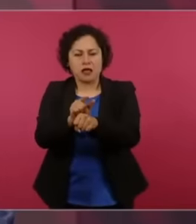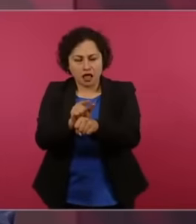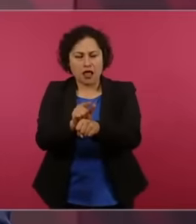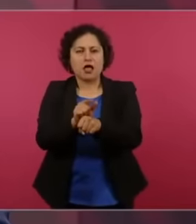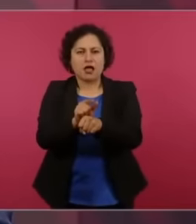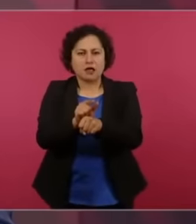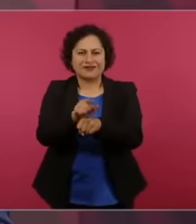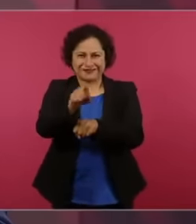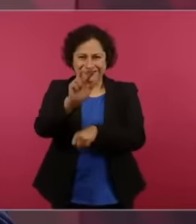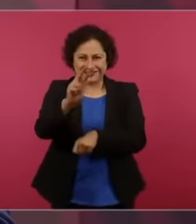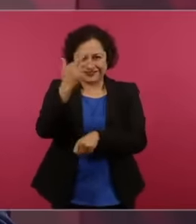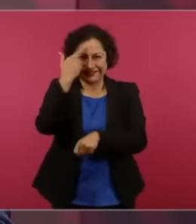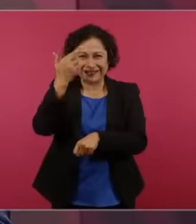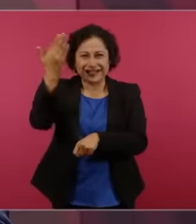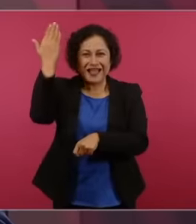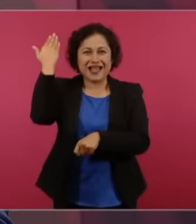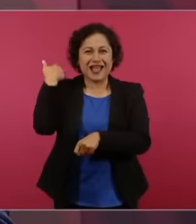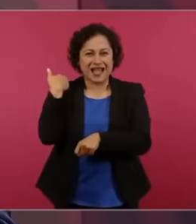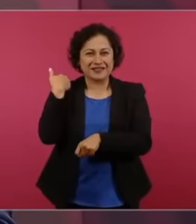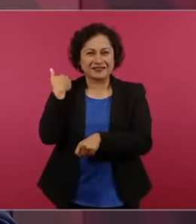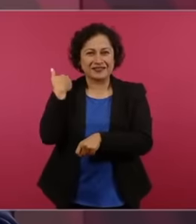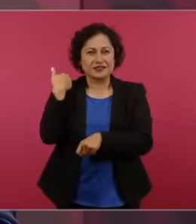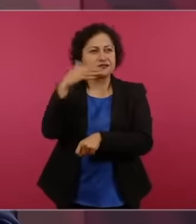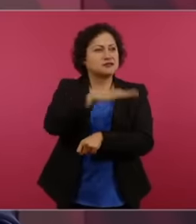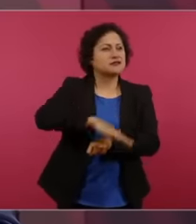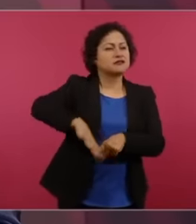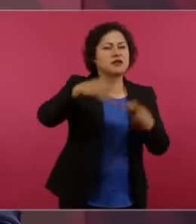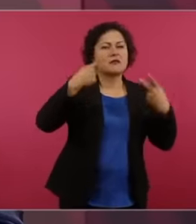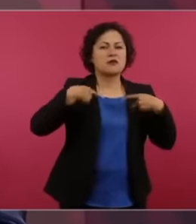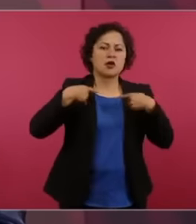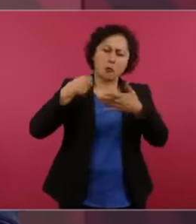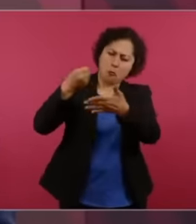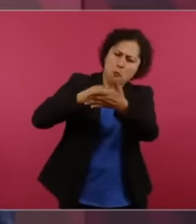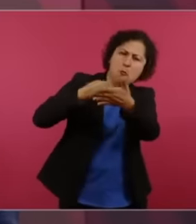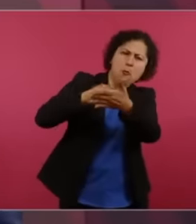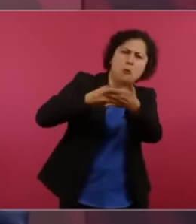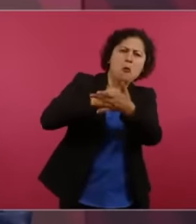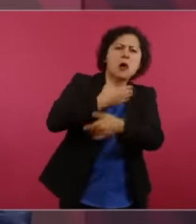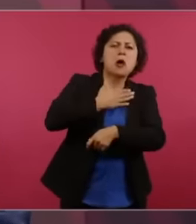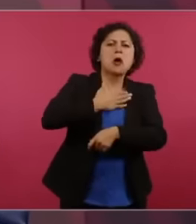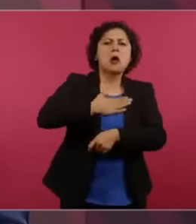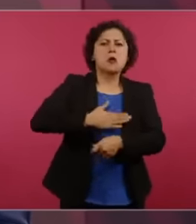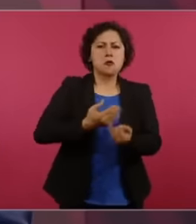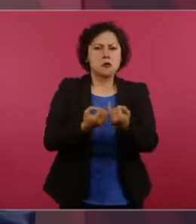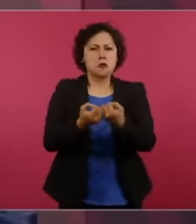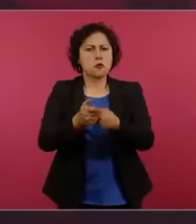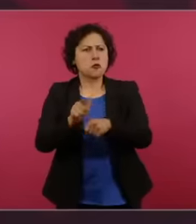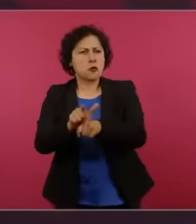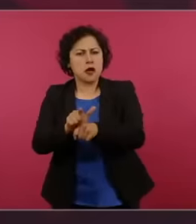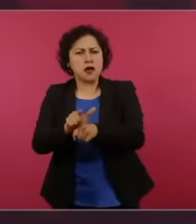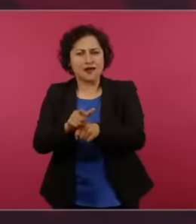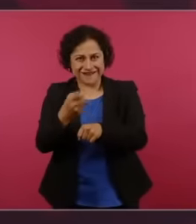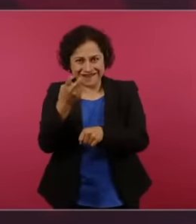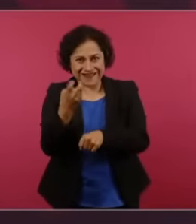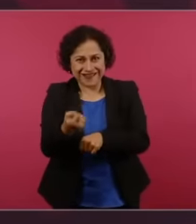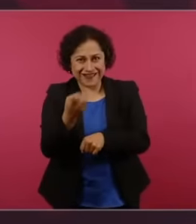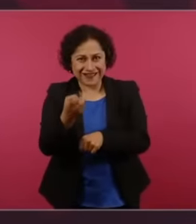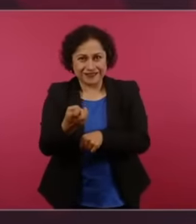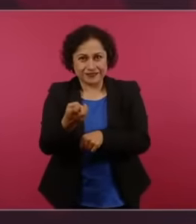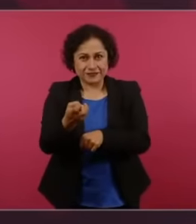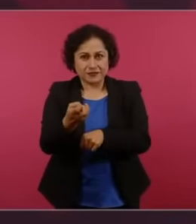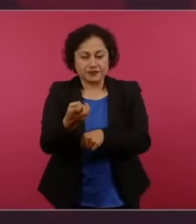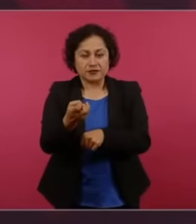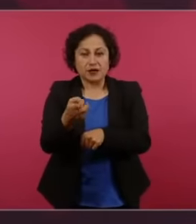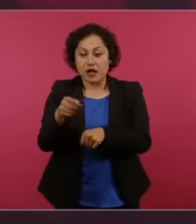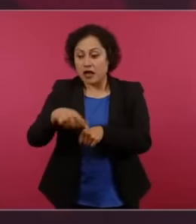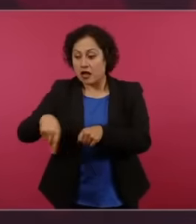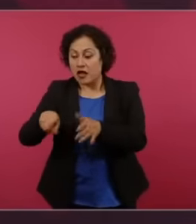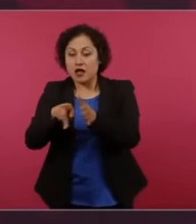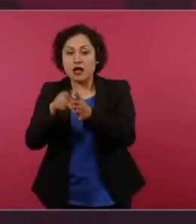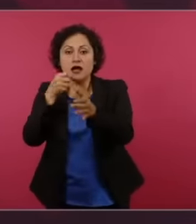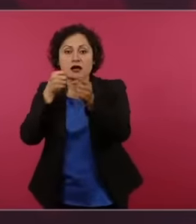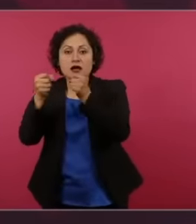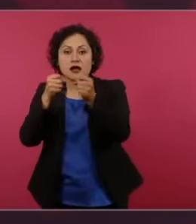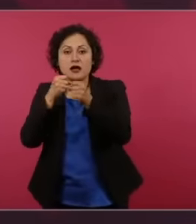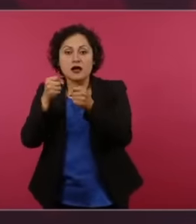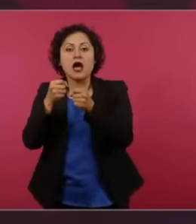social justice all that disappeared